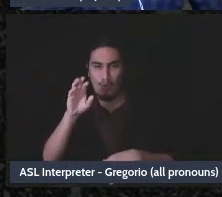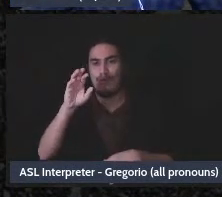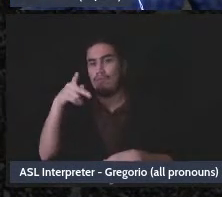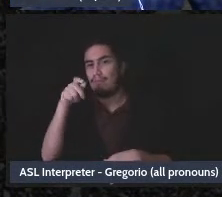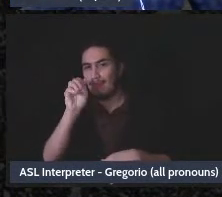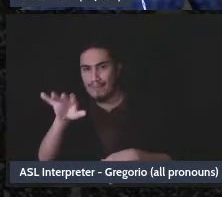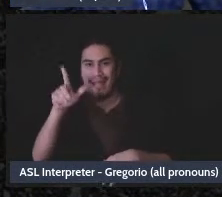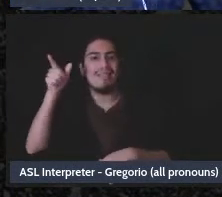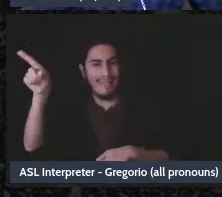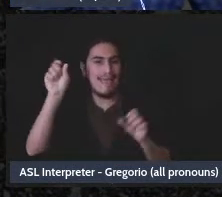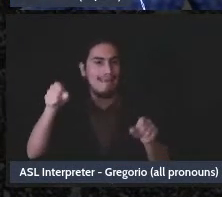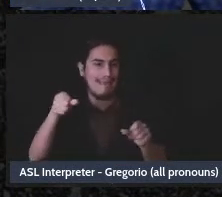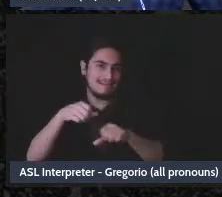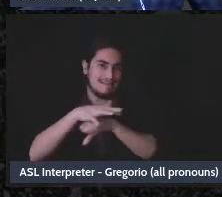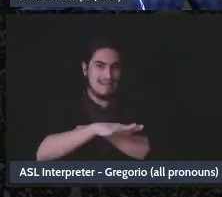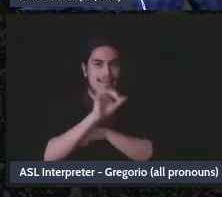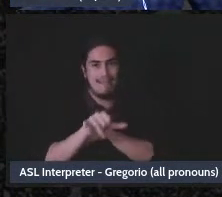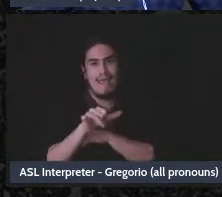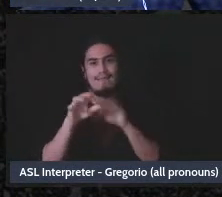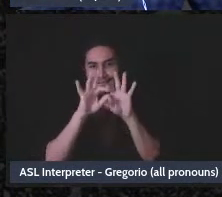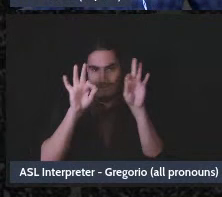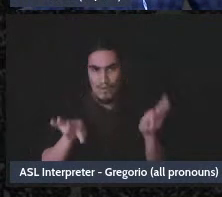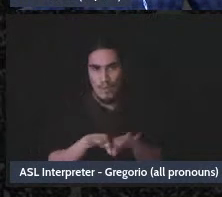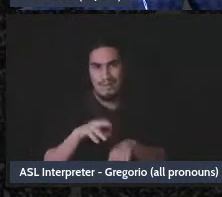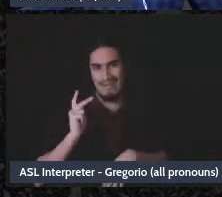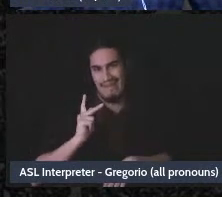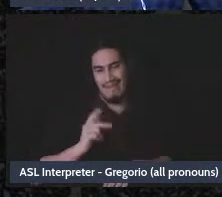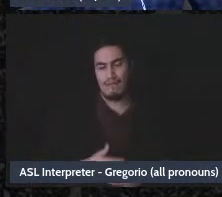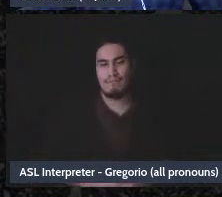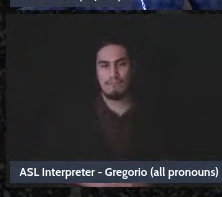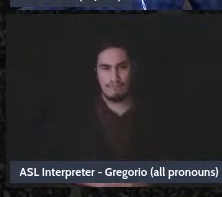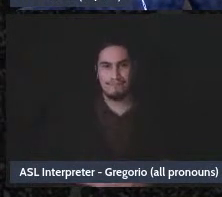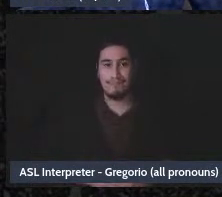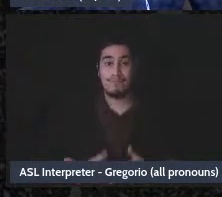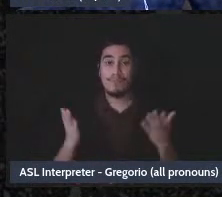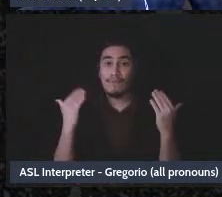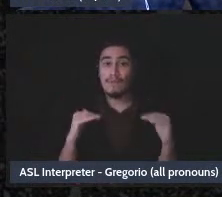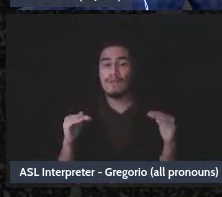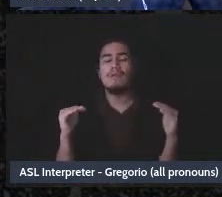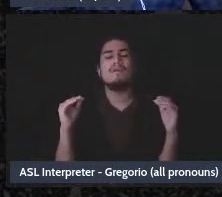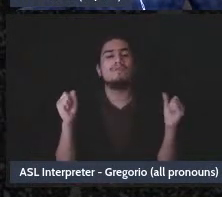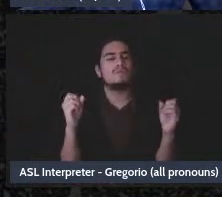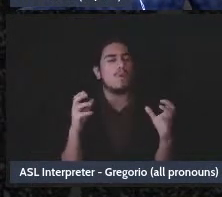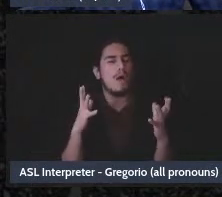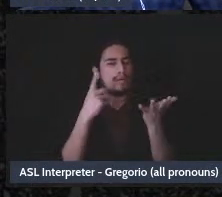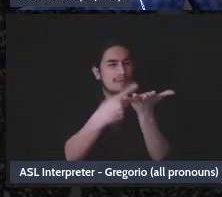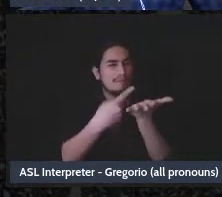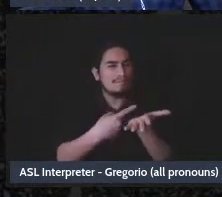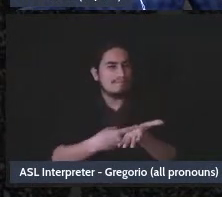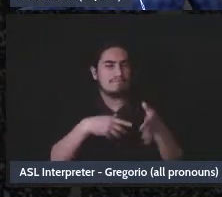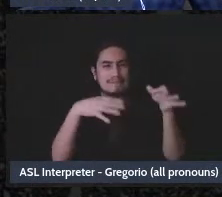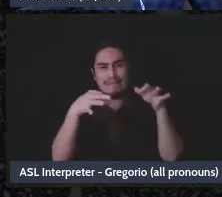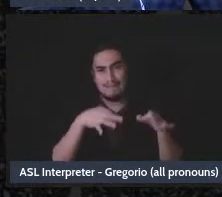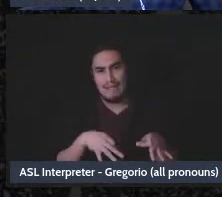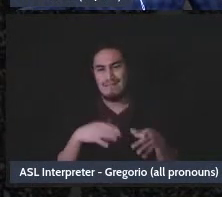happens then? So I'm going to go through some of this, and again my friend Robert is going to